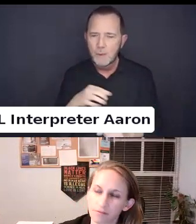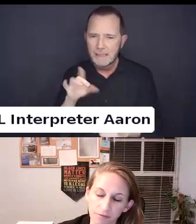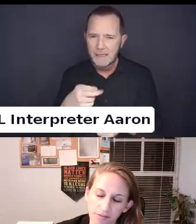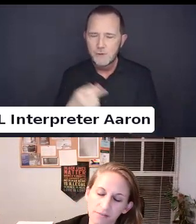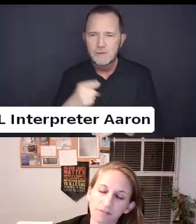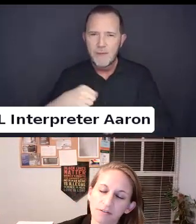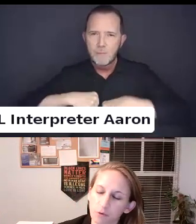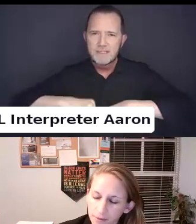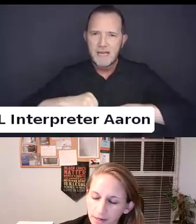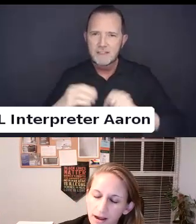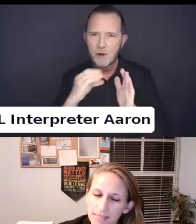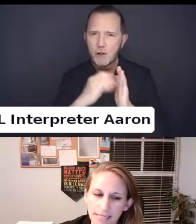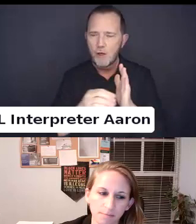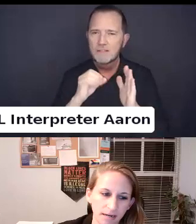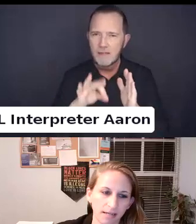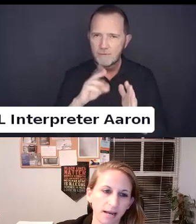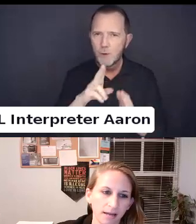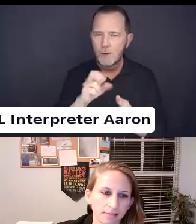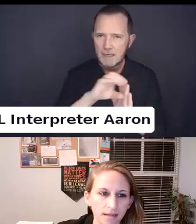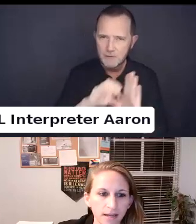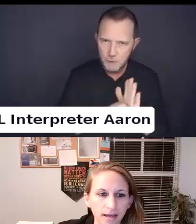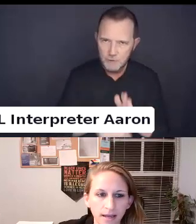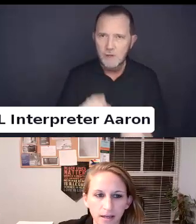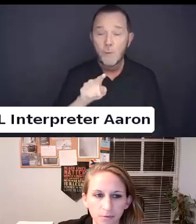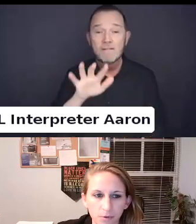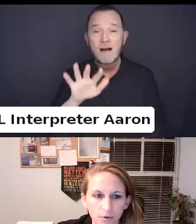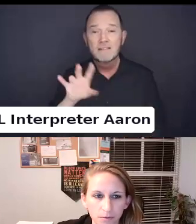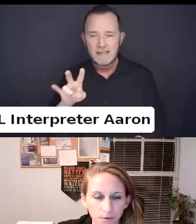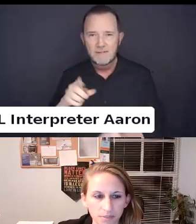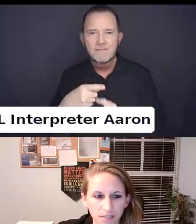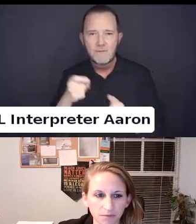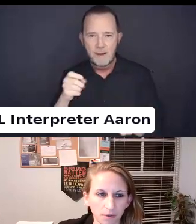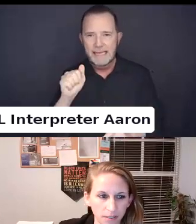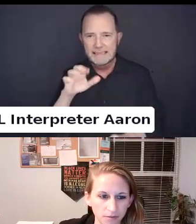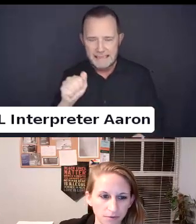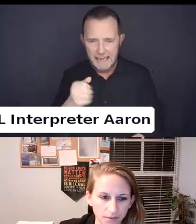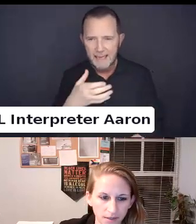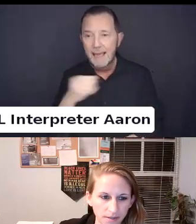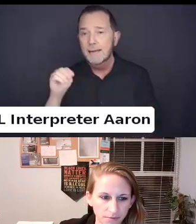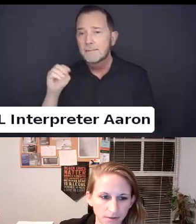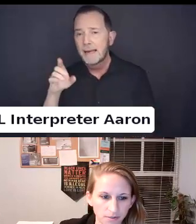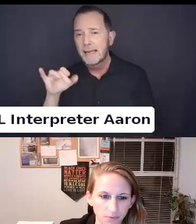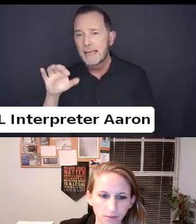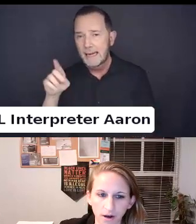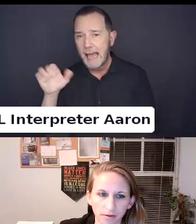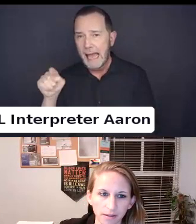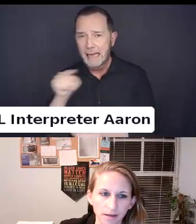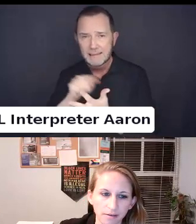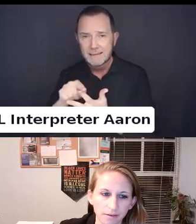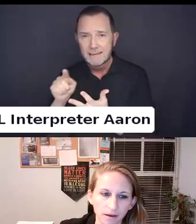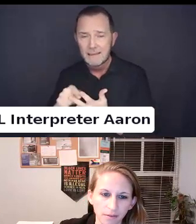The affordable care act and Medicaid act and we were successful on each of those and the